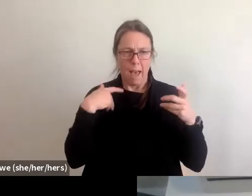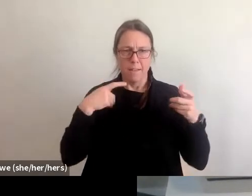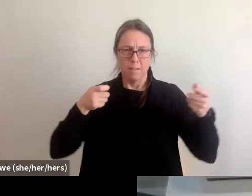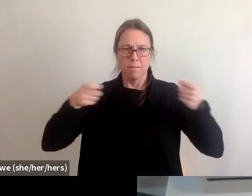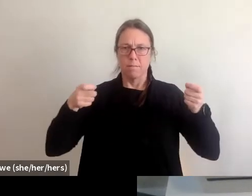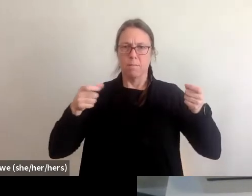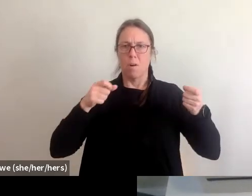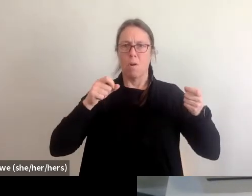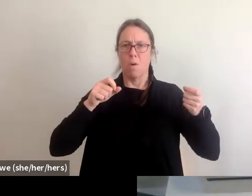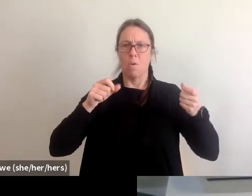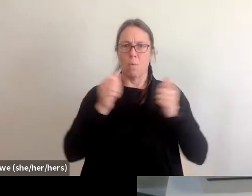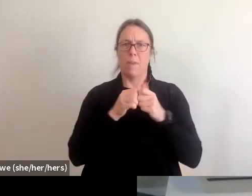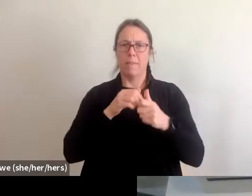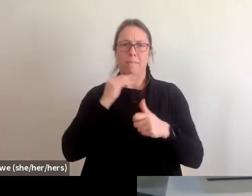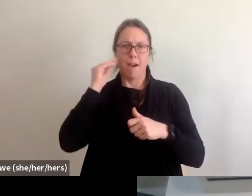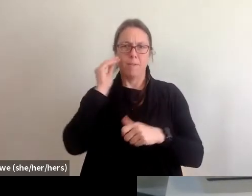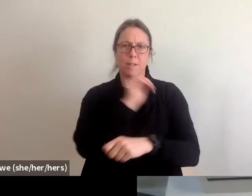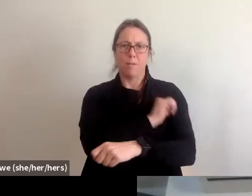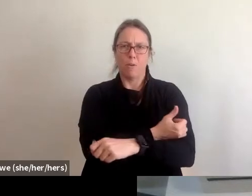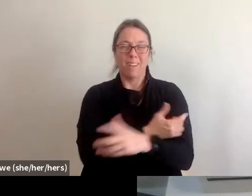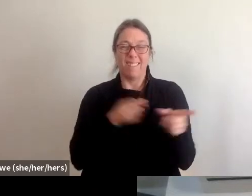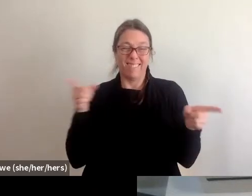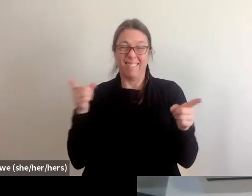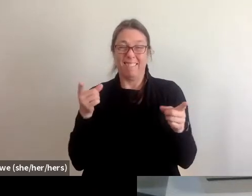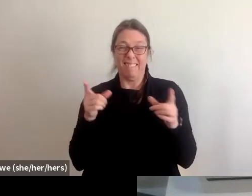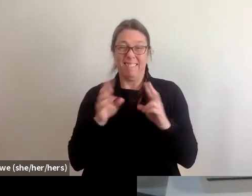But so oftentimes those permanent supportive housing groups